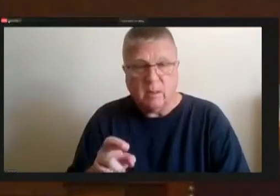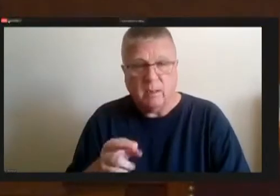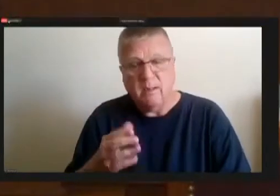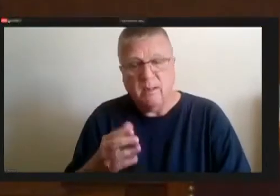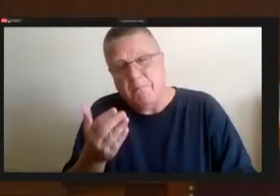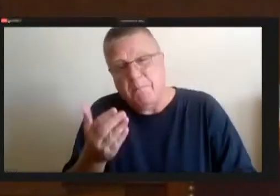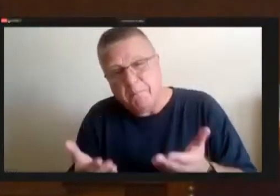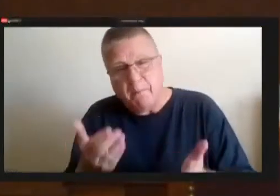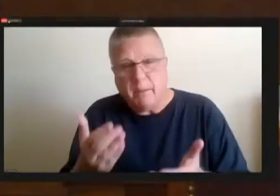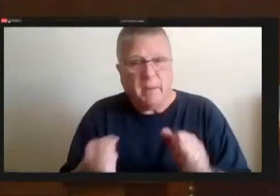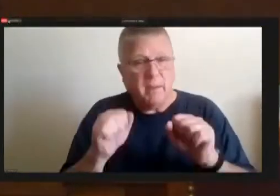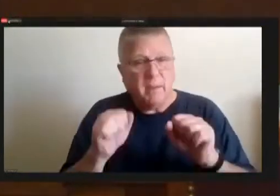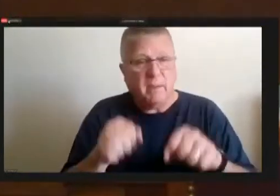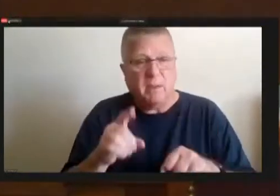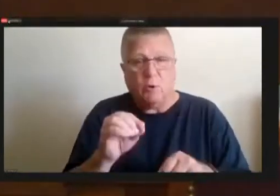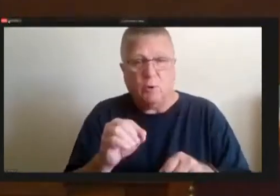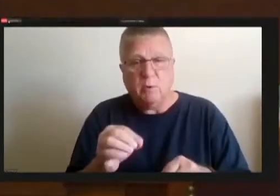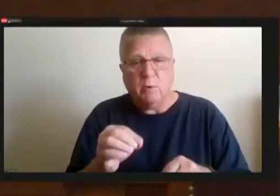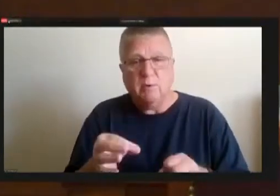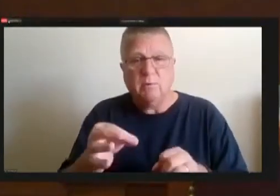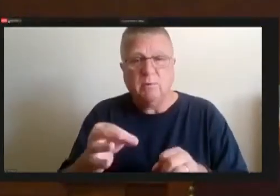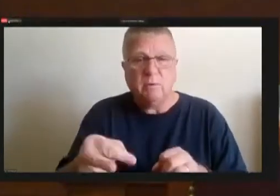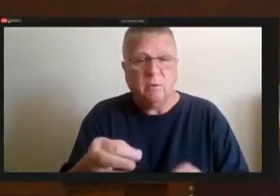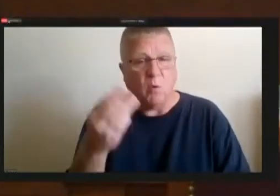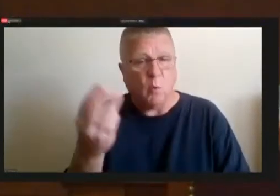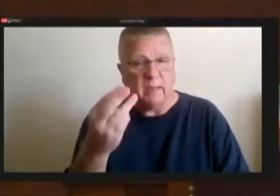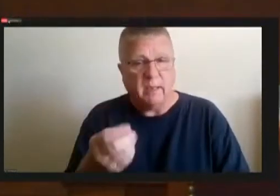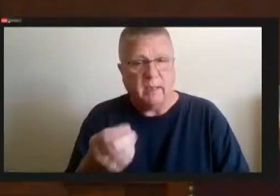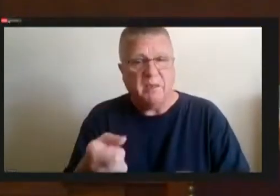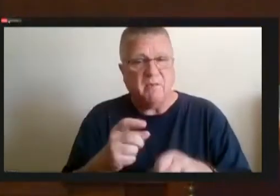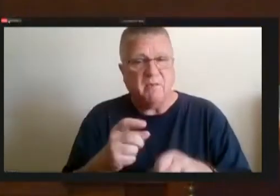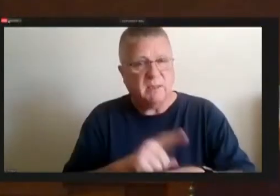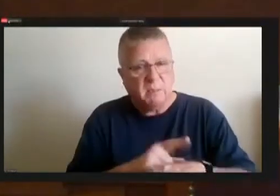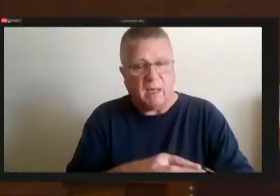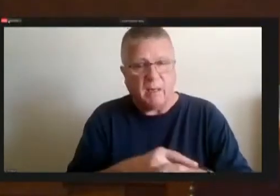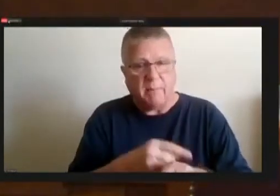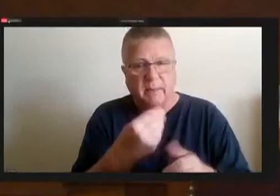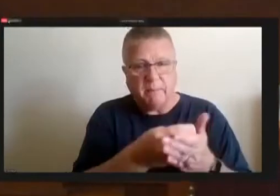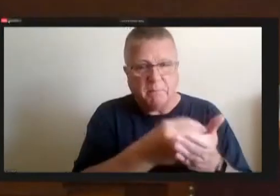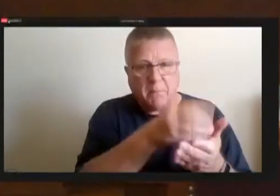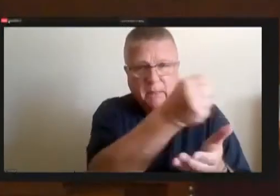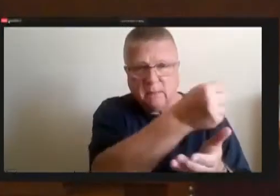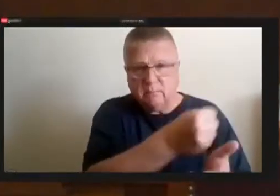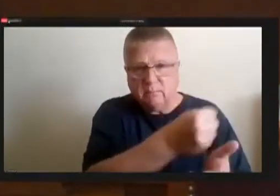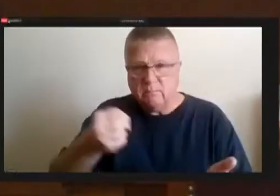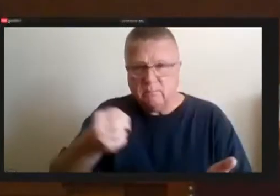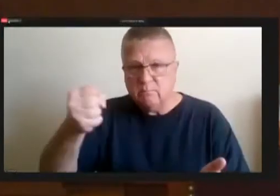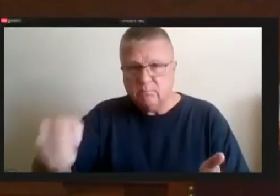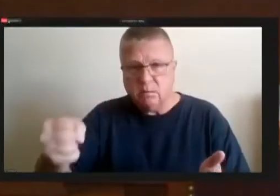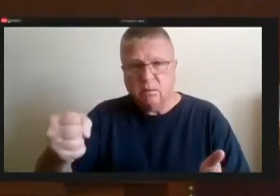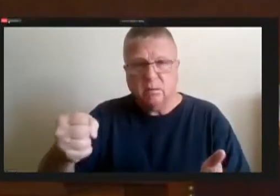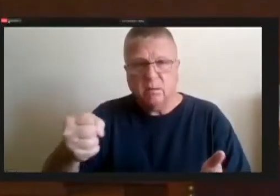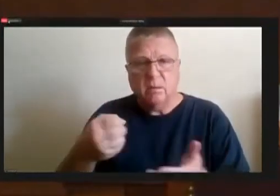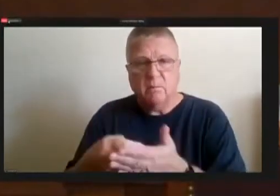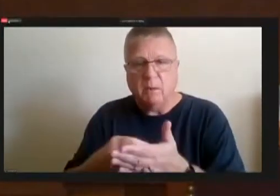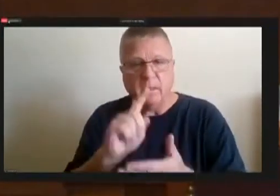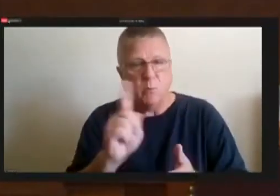Wednesday will give us some time to reallocate we not voted now we can reallocate where we're taking the money from will find the money.